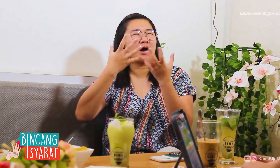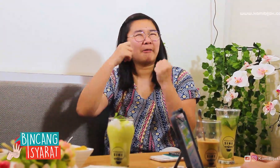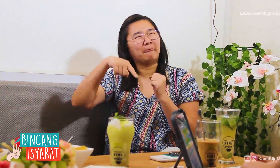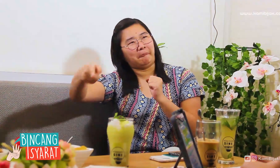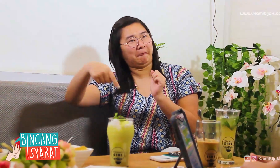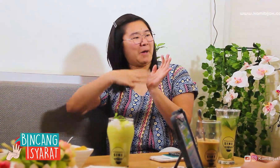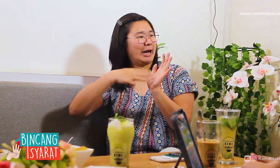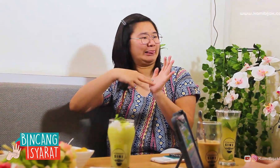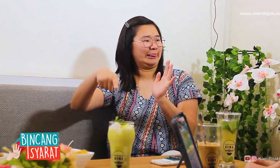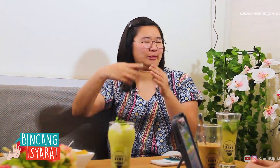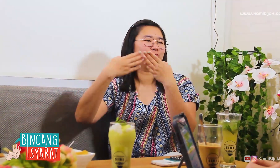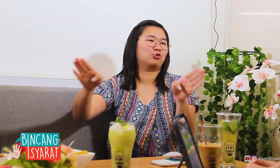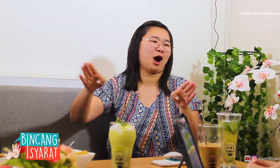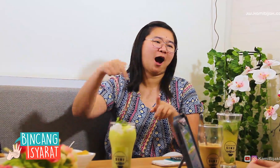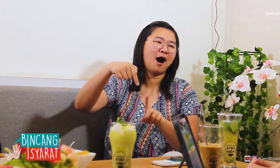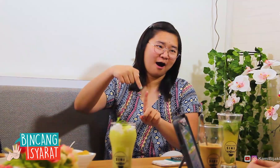I hope, in March it will officially open.